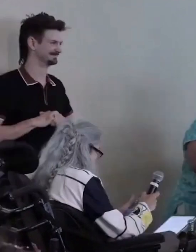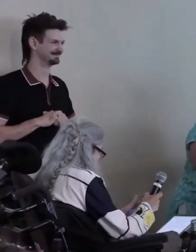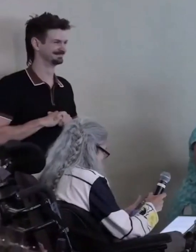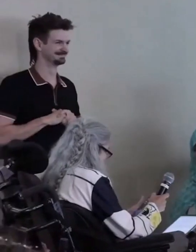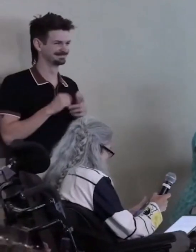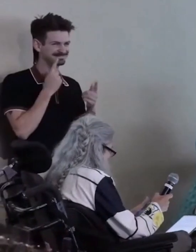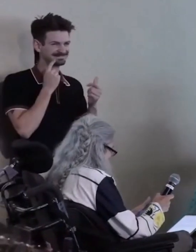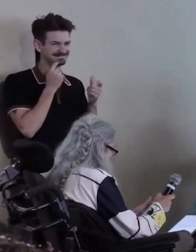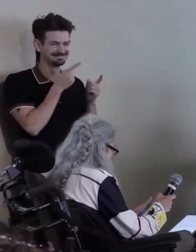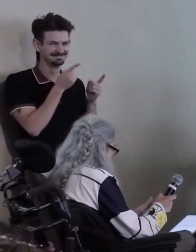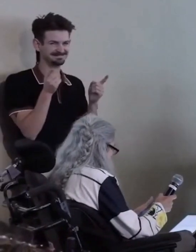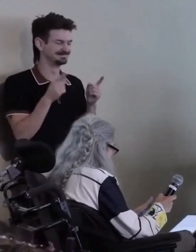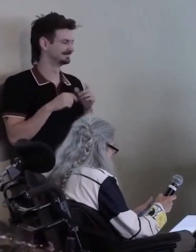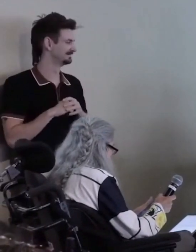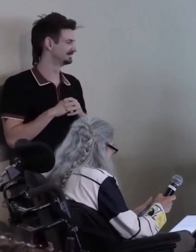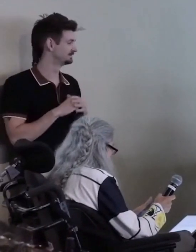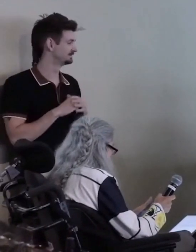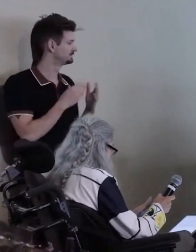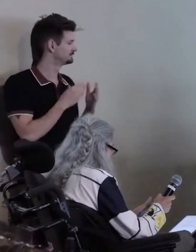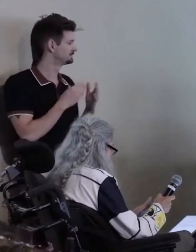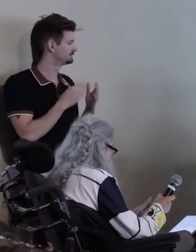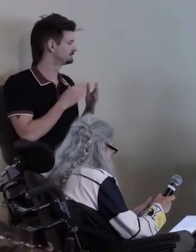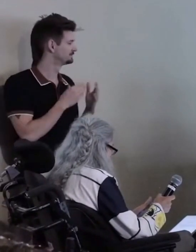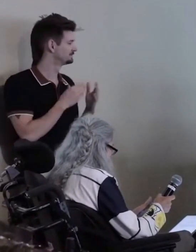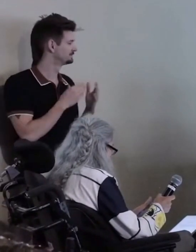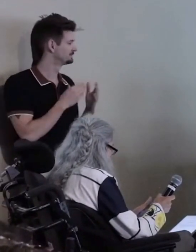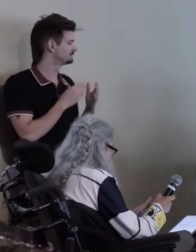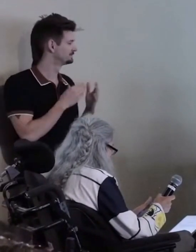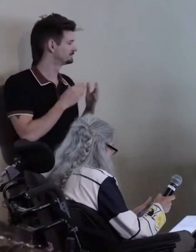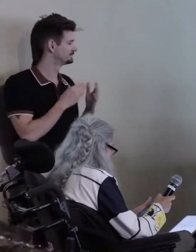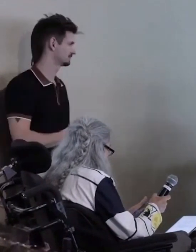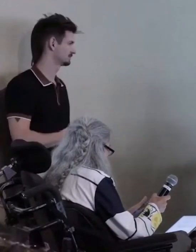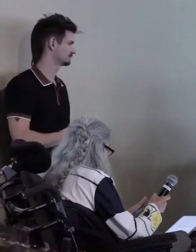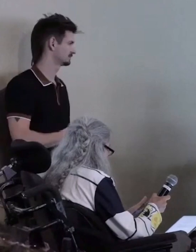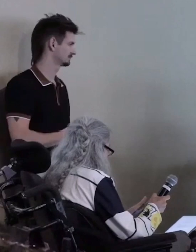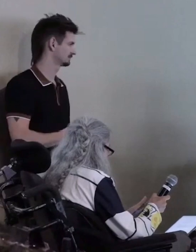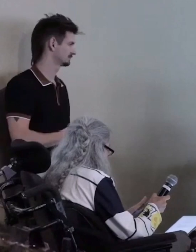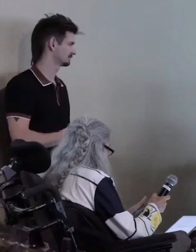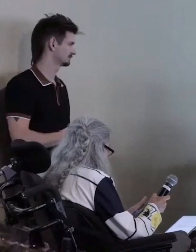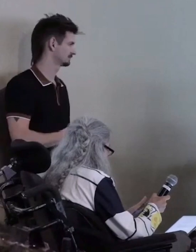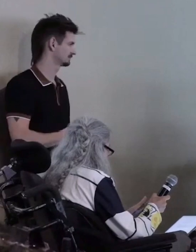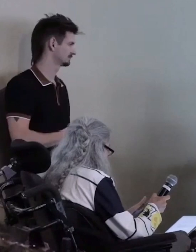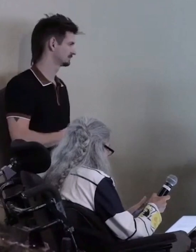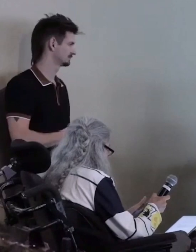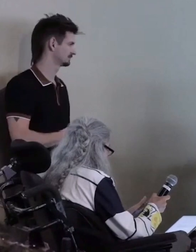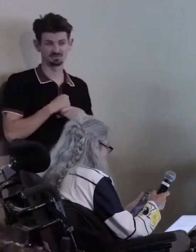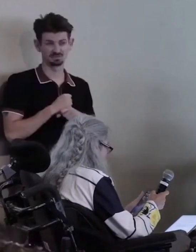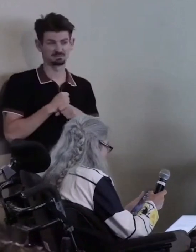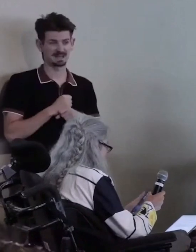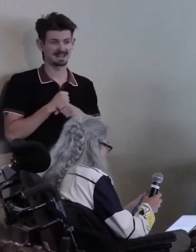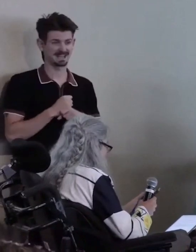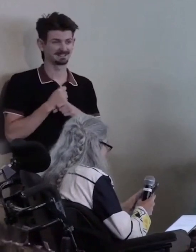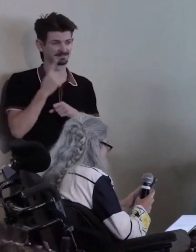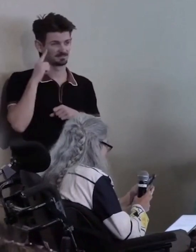Thank you so much... Yes...